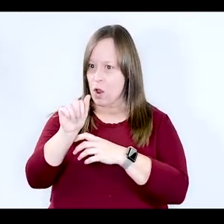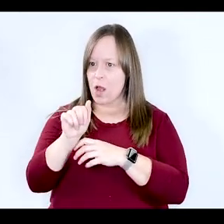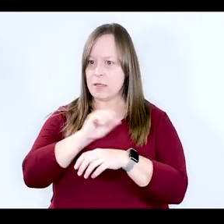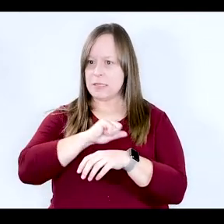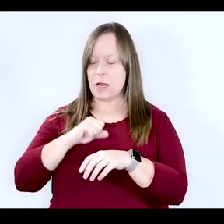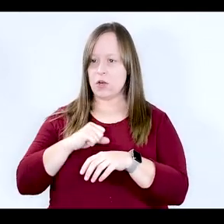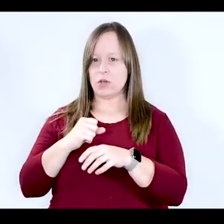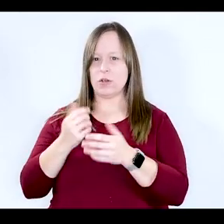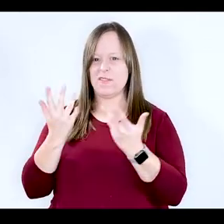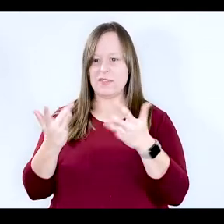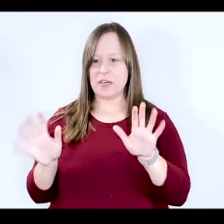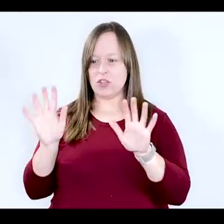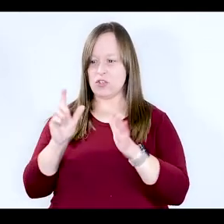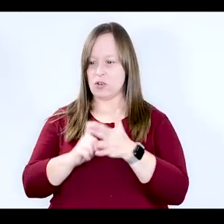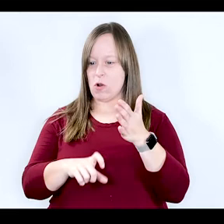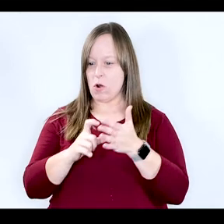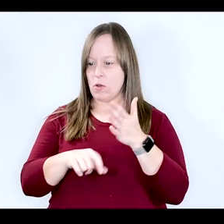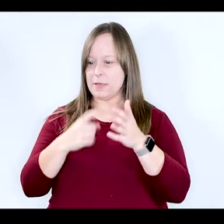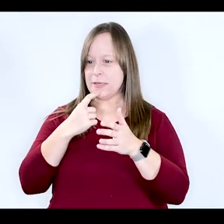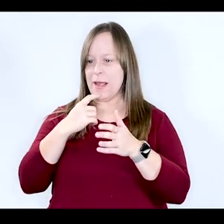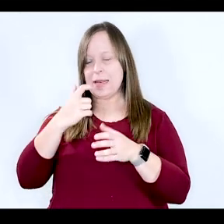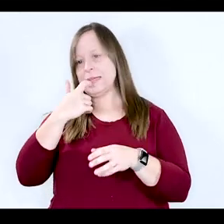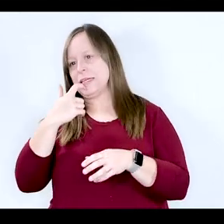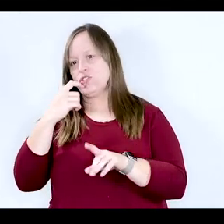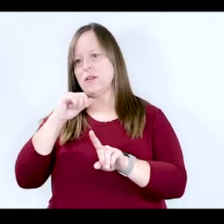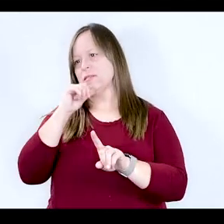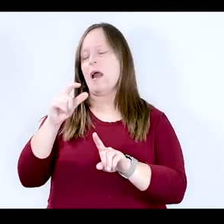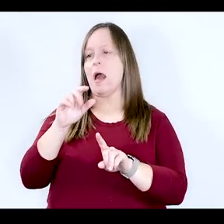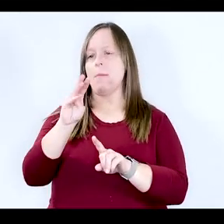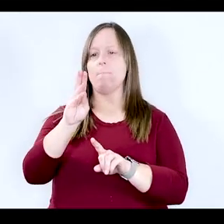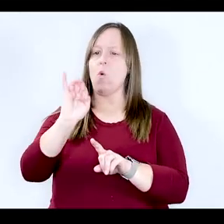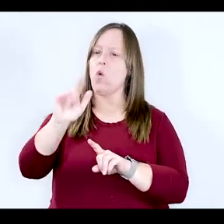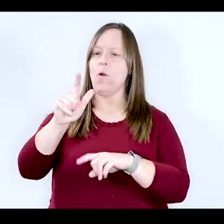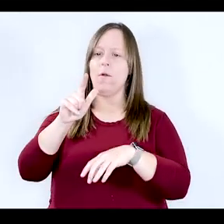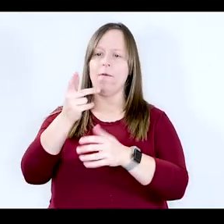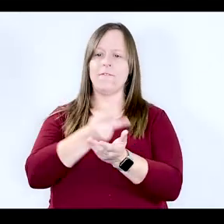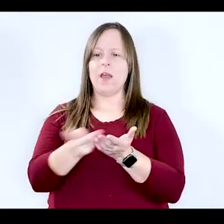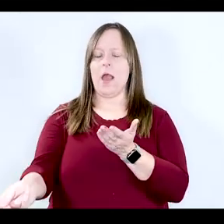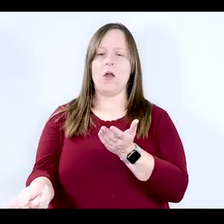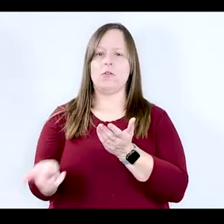closed with saying that, "Addiction is not a moral failure." And I think